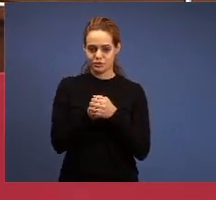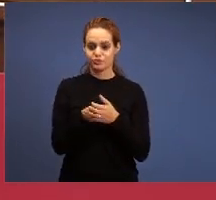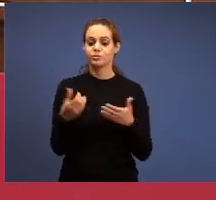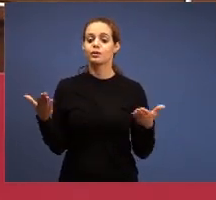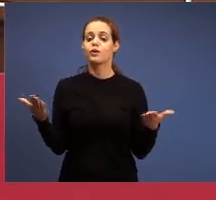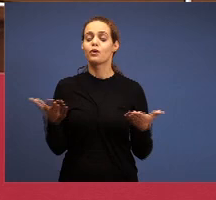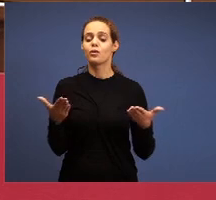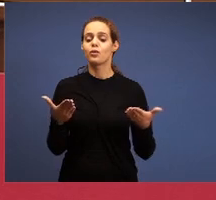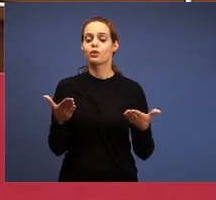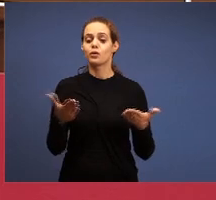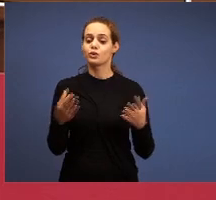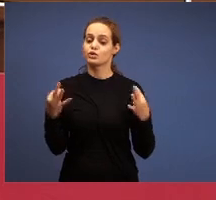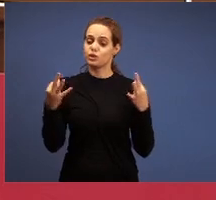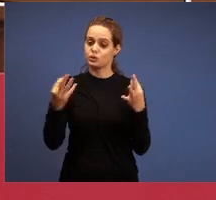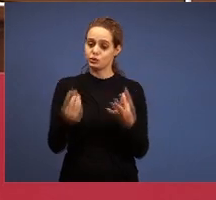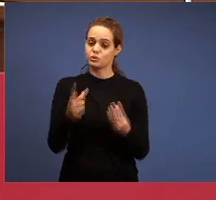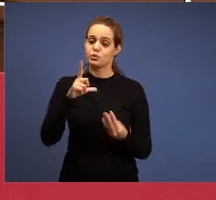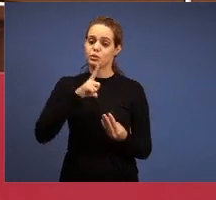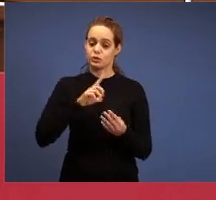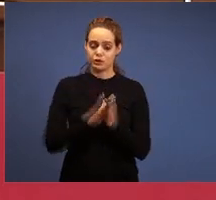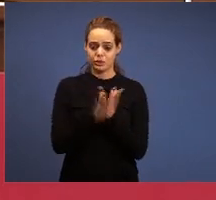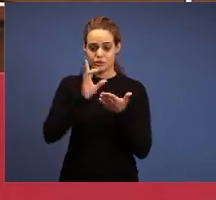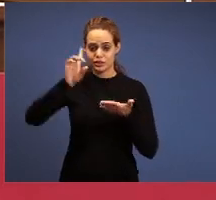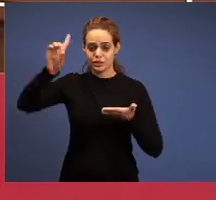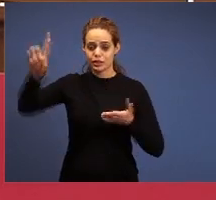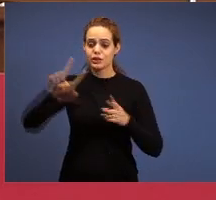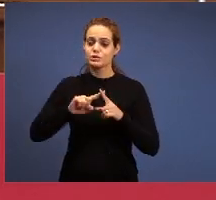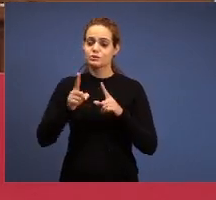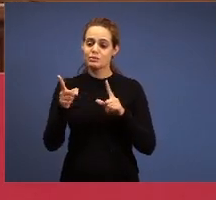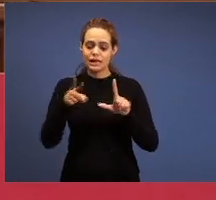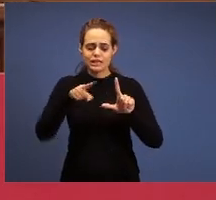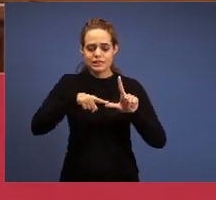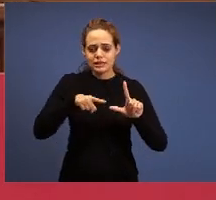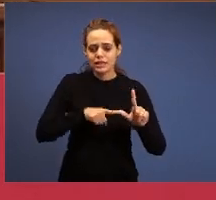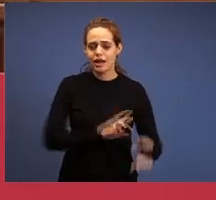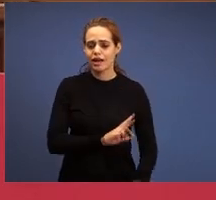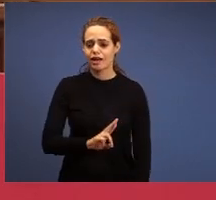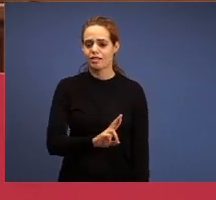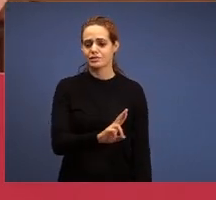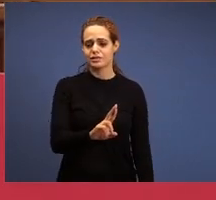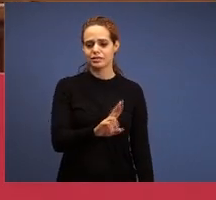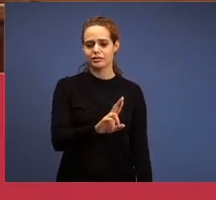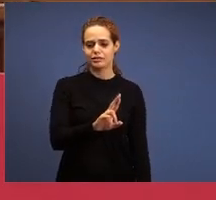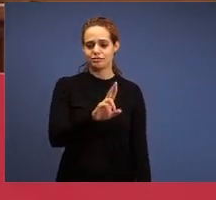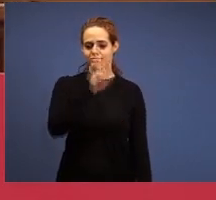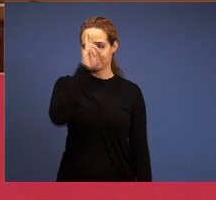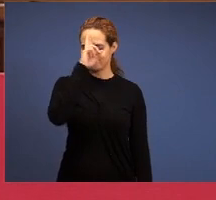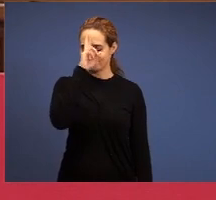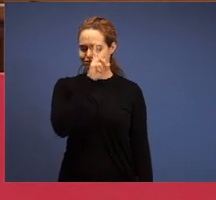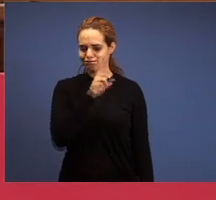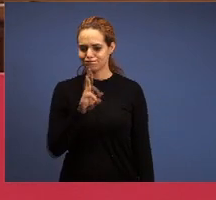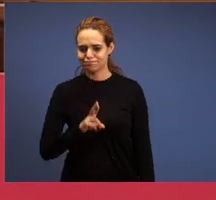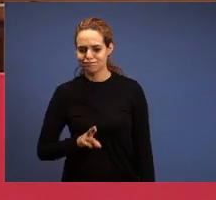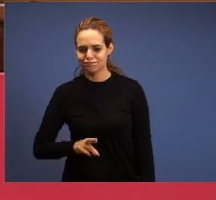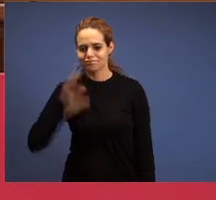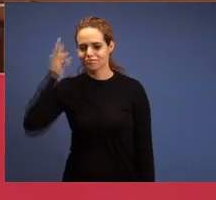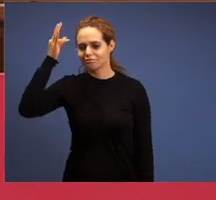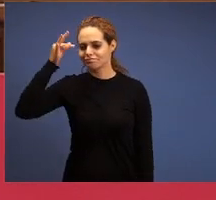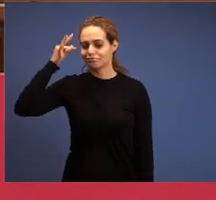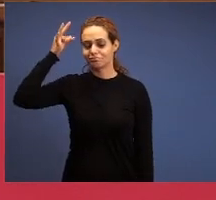Bible? The letter, philosophy, is a form of action;